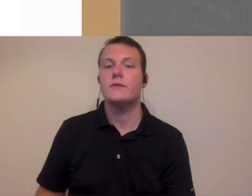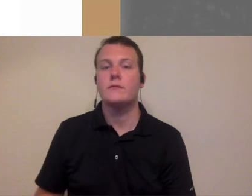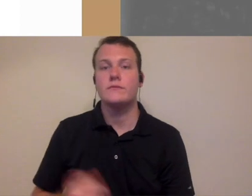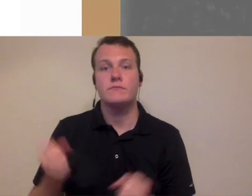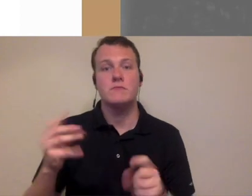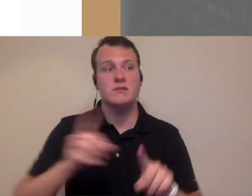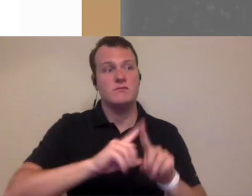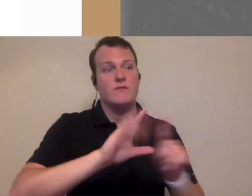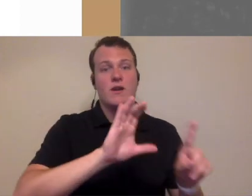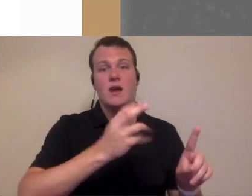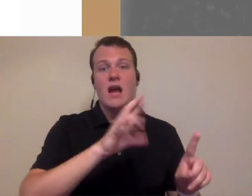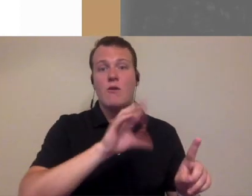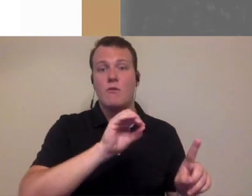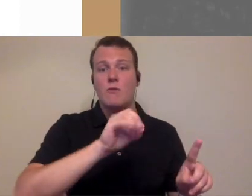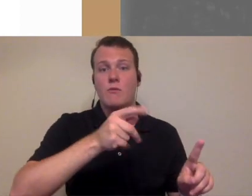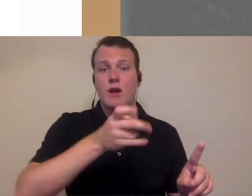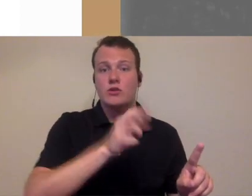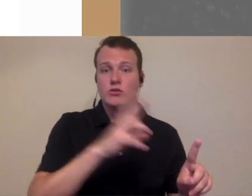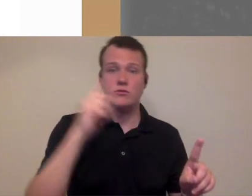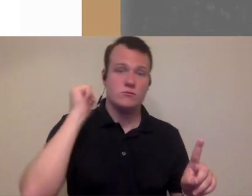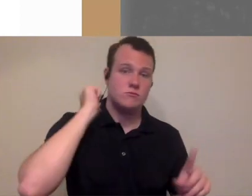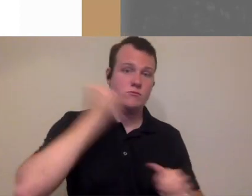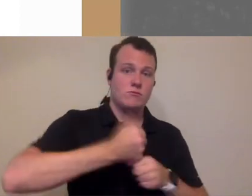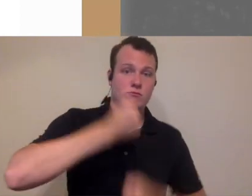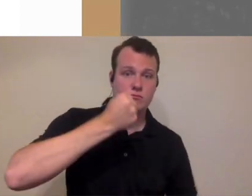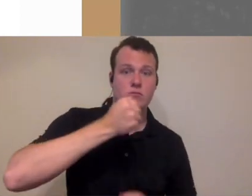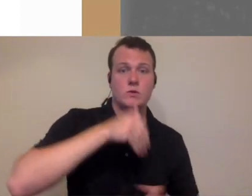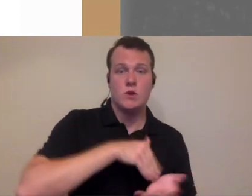had a whole series of chiropractors that they would go to do a treatment on a